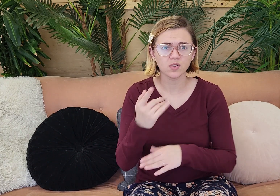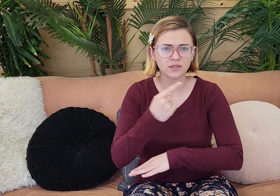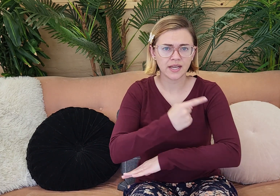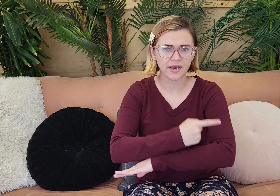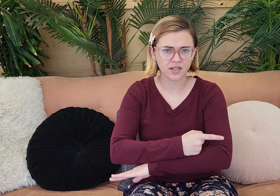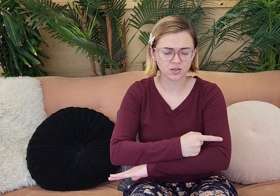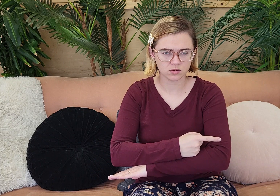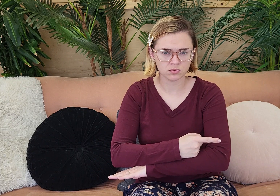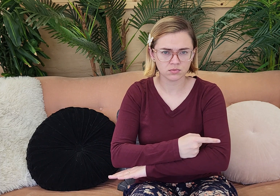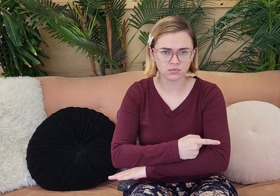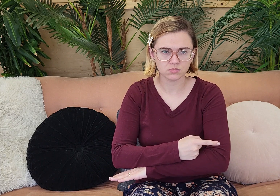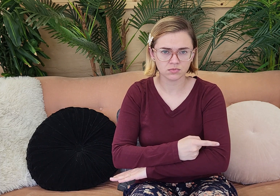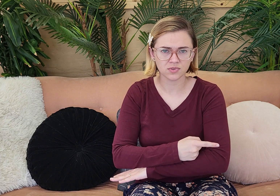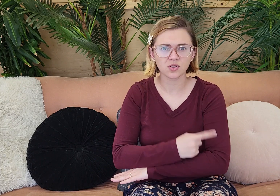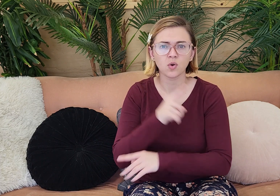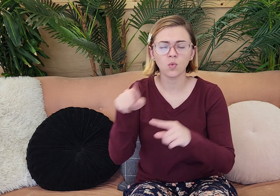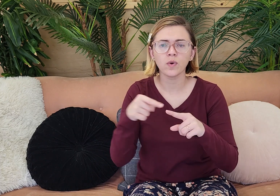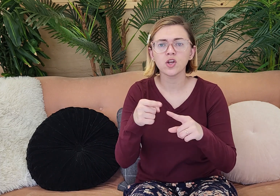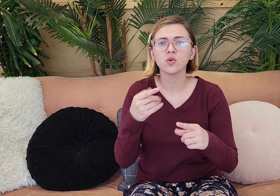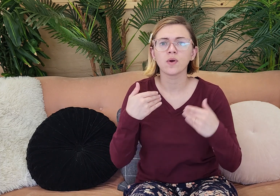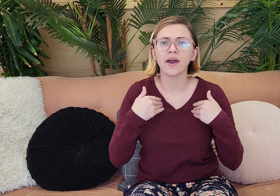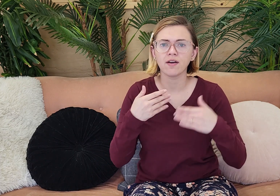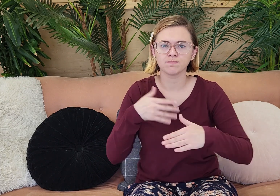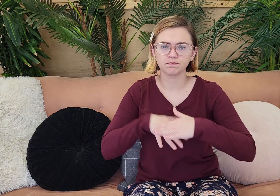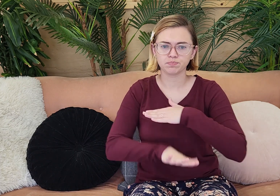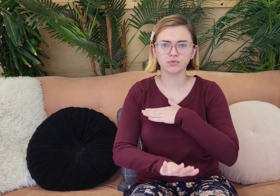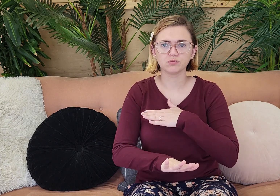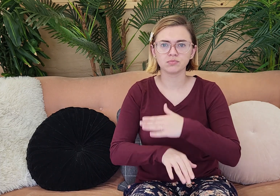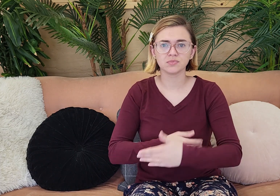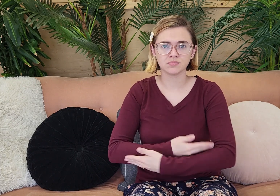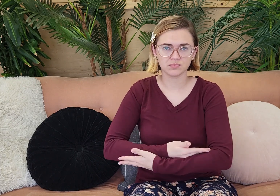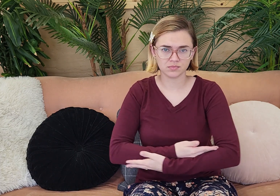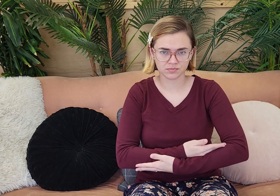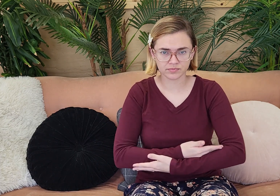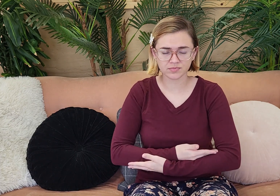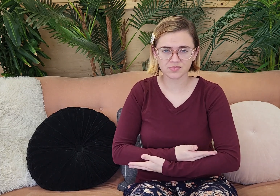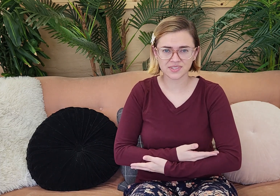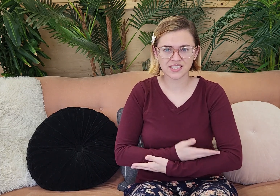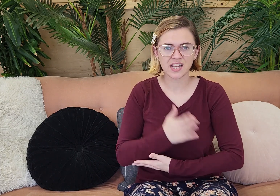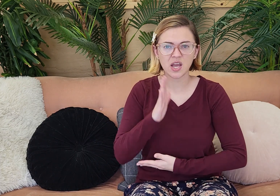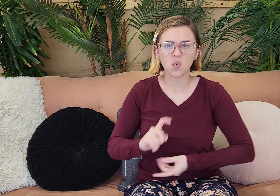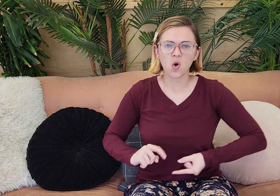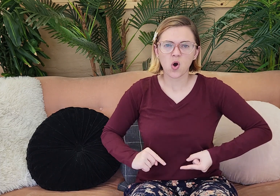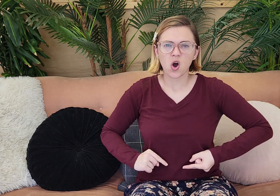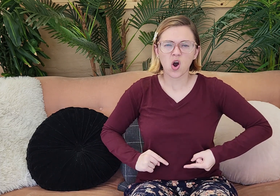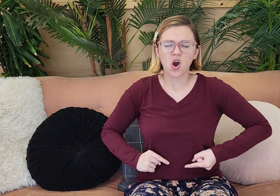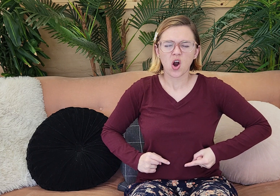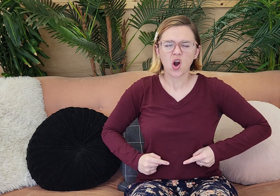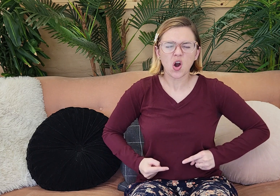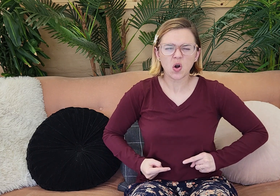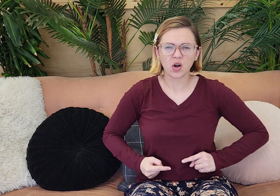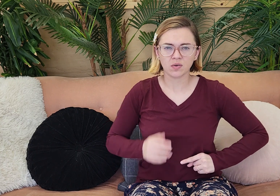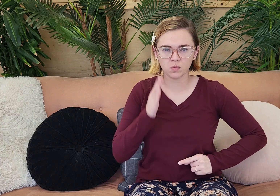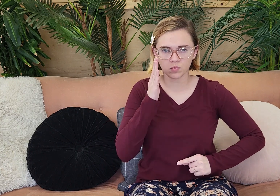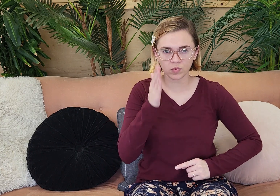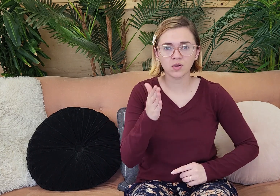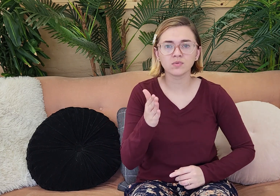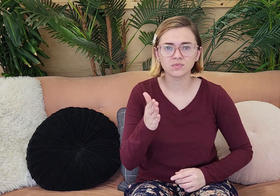And he lets her know. And all of your days when you bear children. It will hurt.